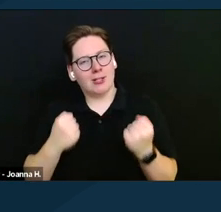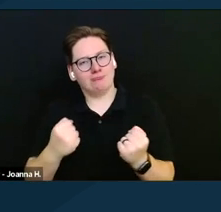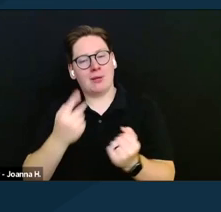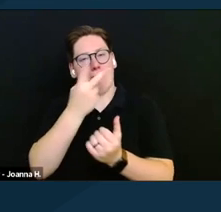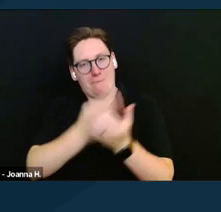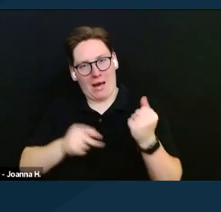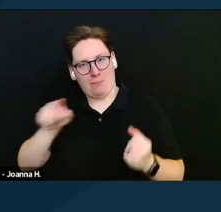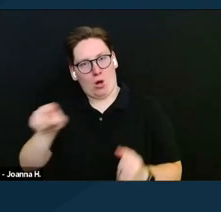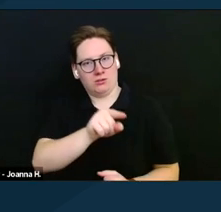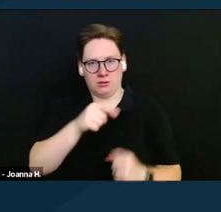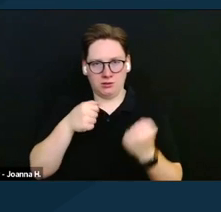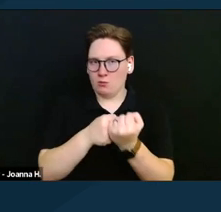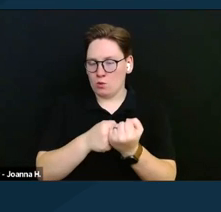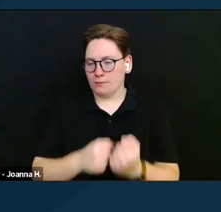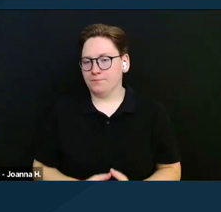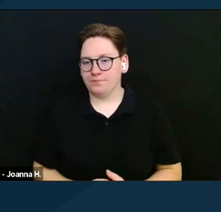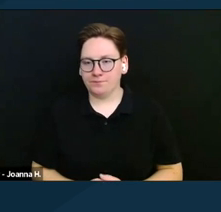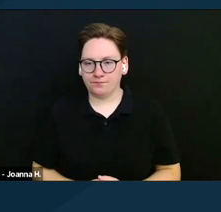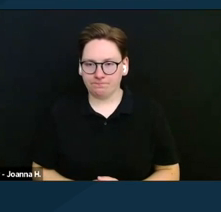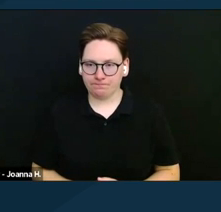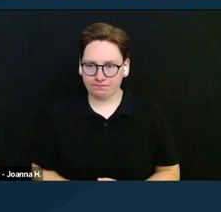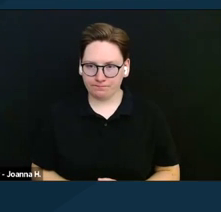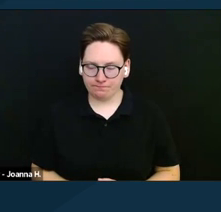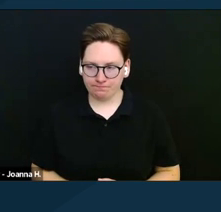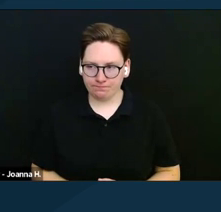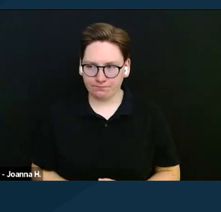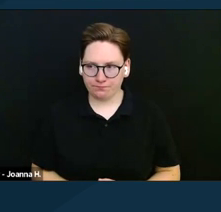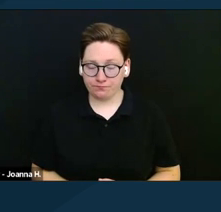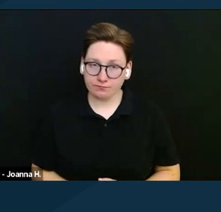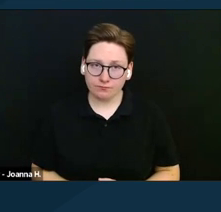But it does mean that our advocacy efforts